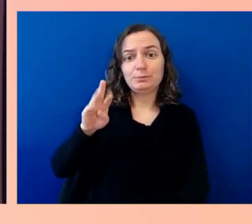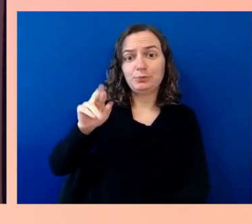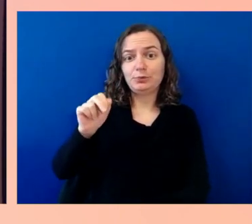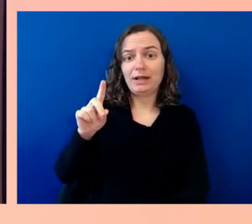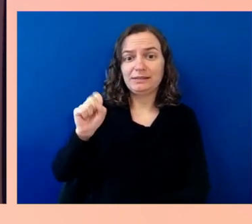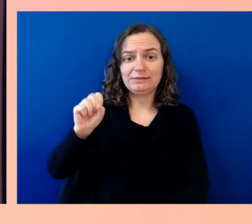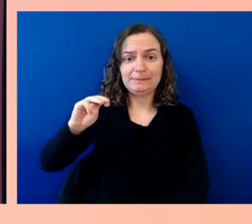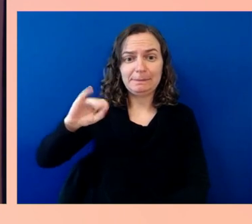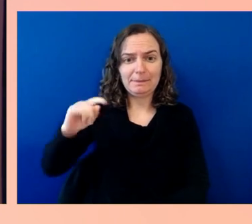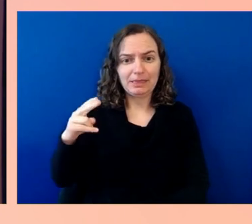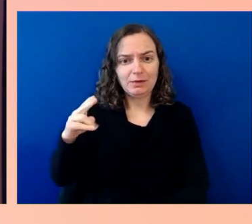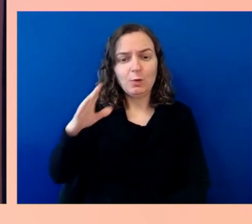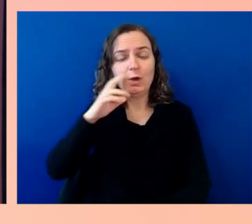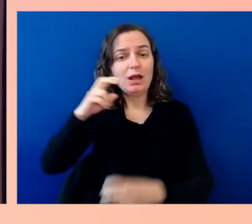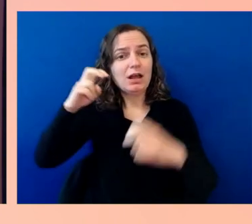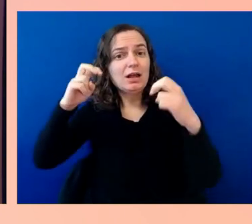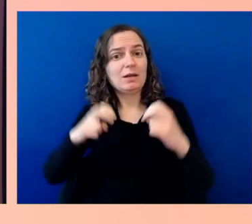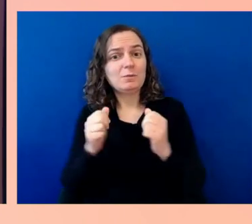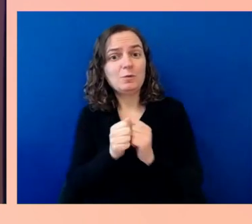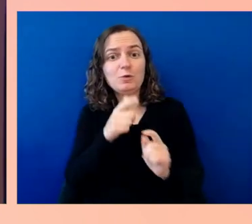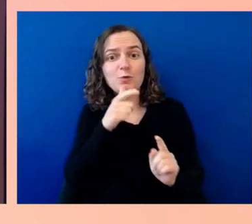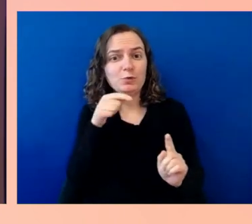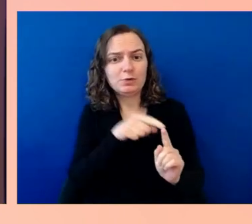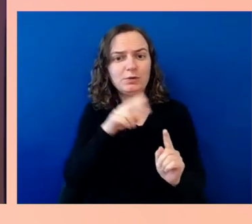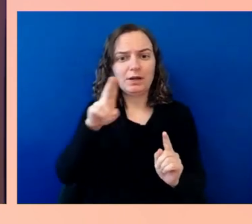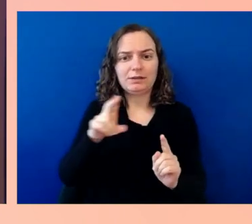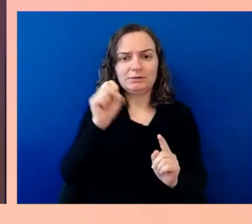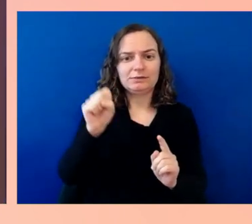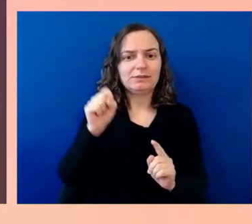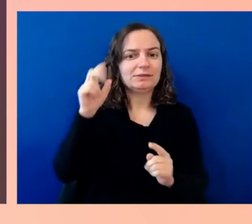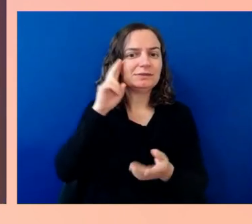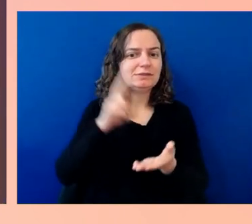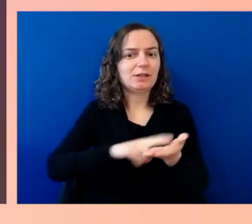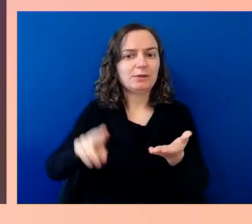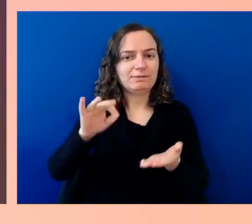to discuss transportation, disability rights,